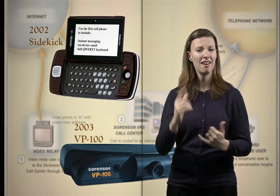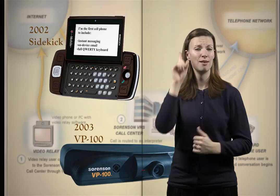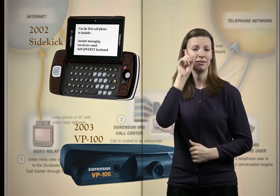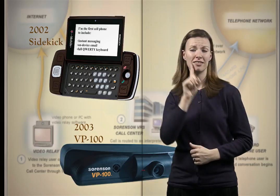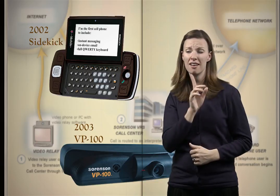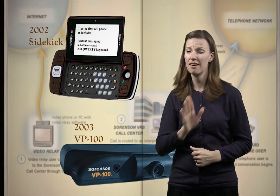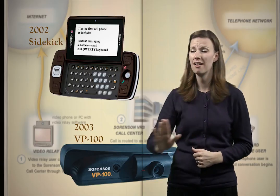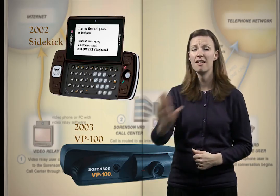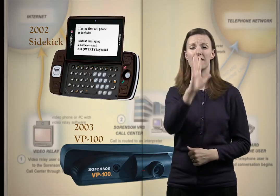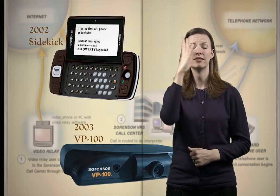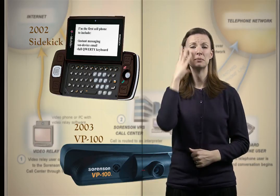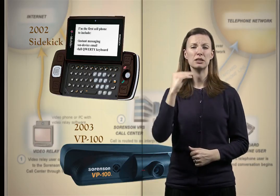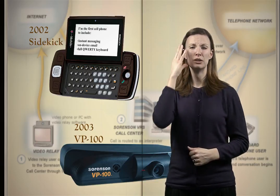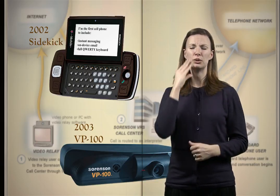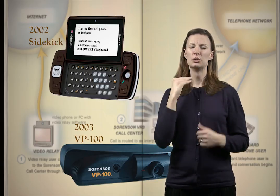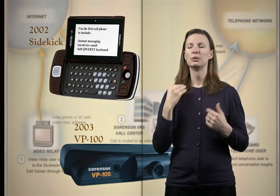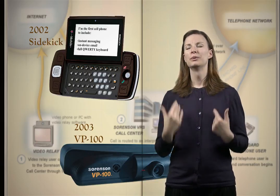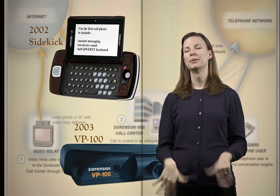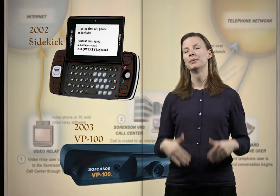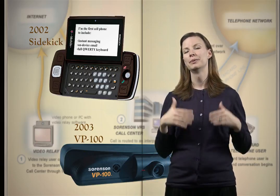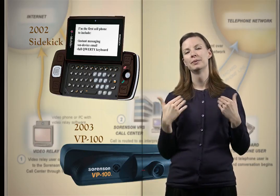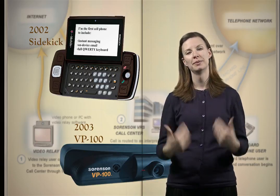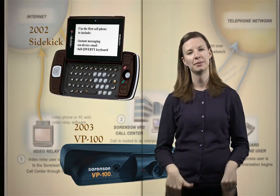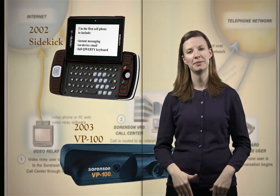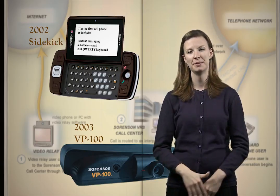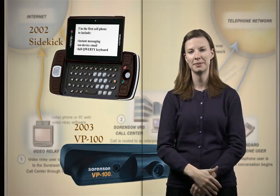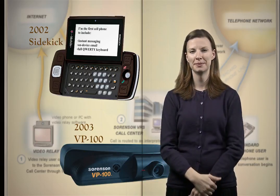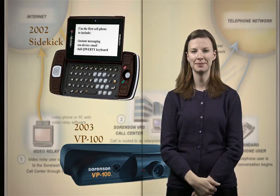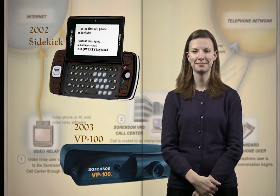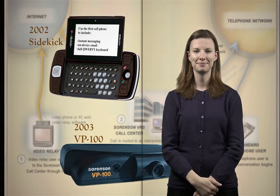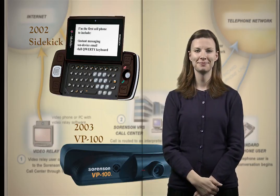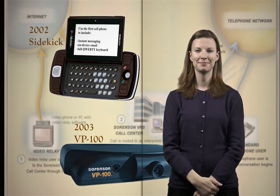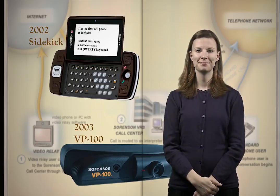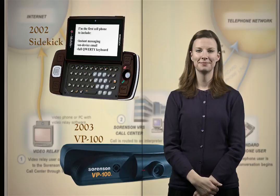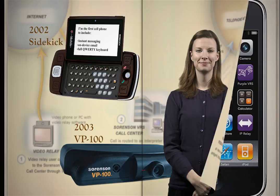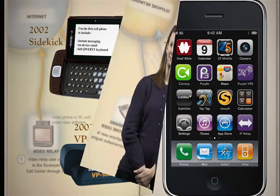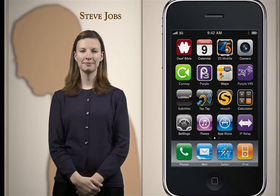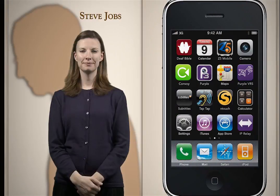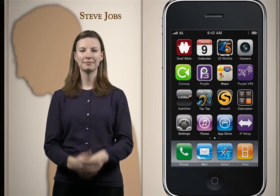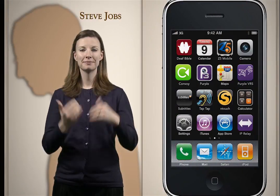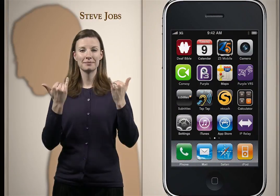These significant moments in history have led us to what the Deaf experience is today.